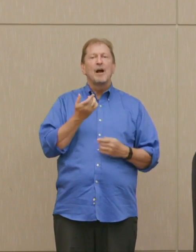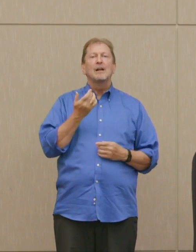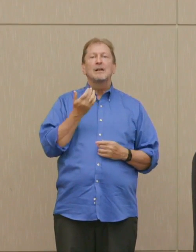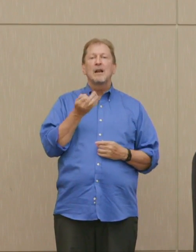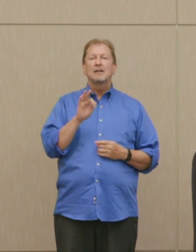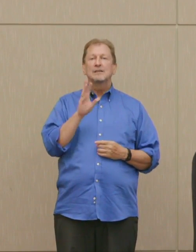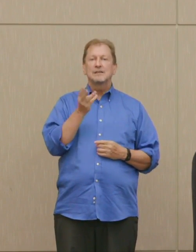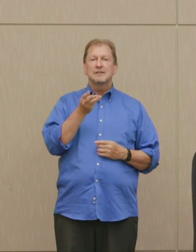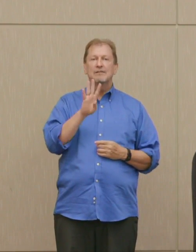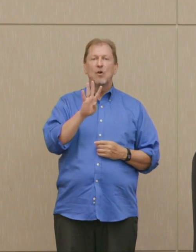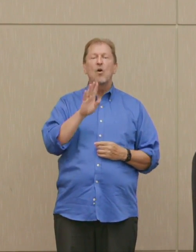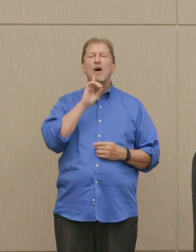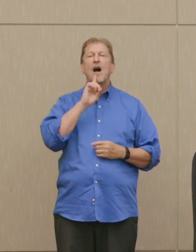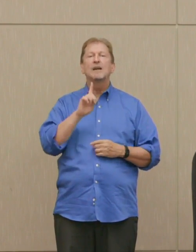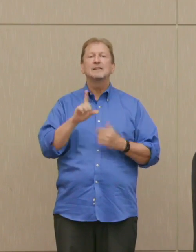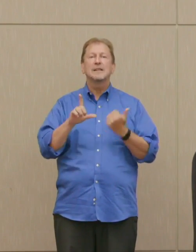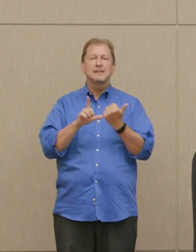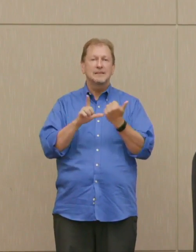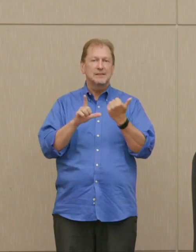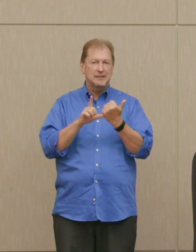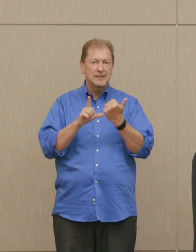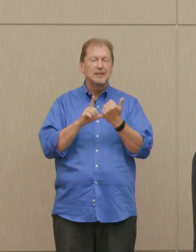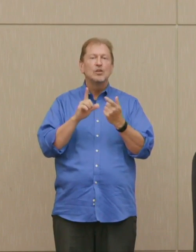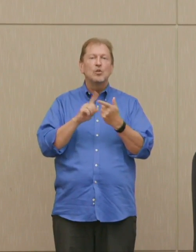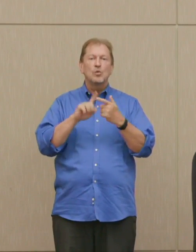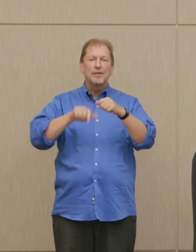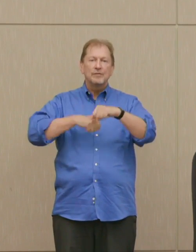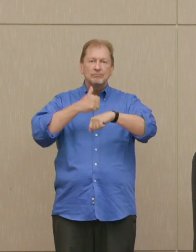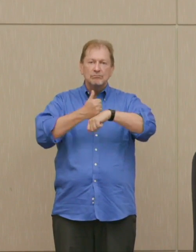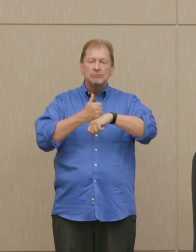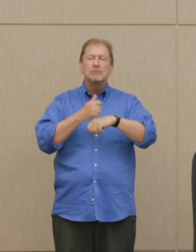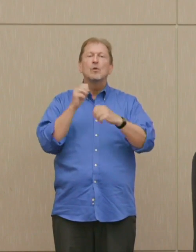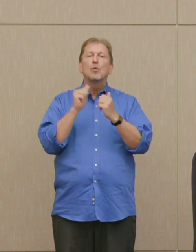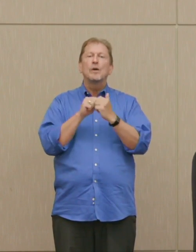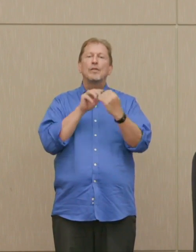secretary of defense, working on the escalation of the war in Vietnam.